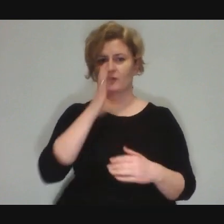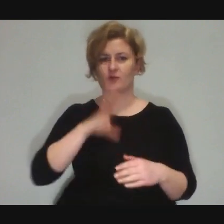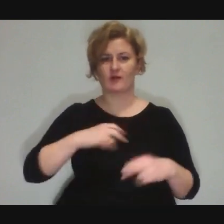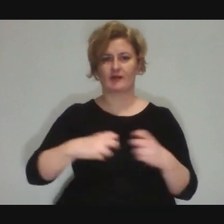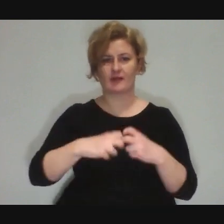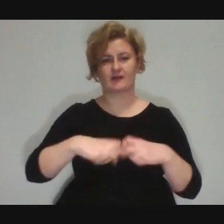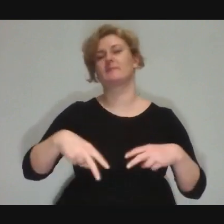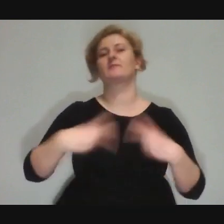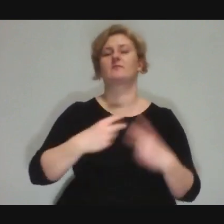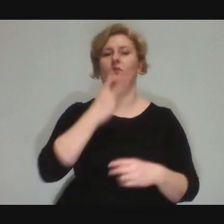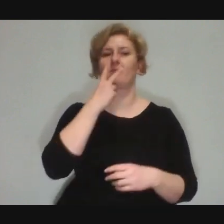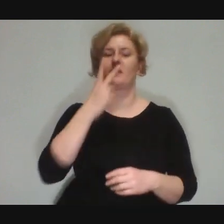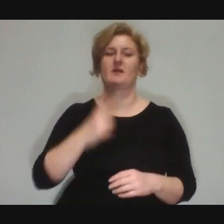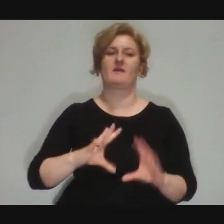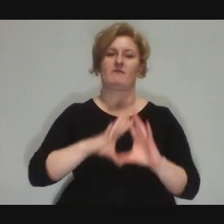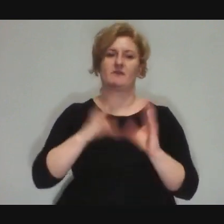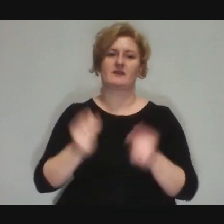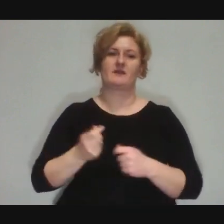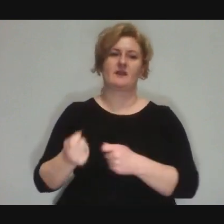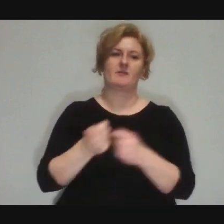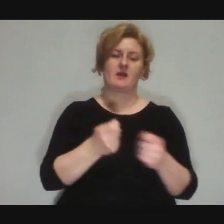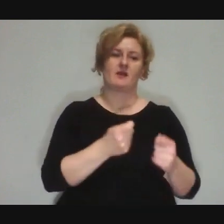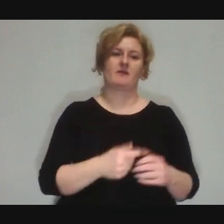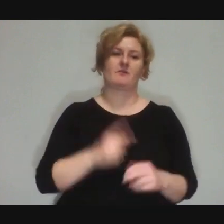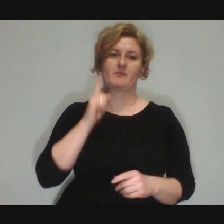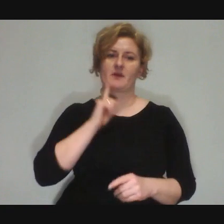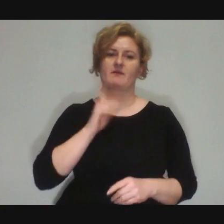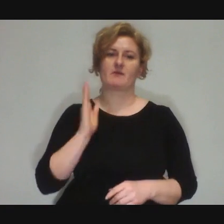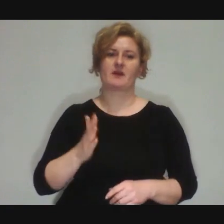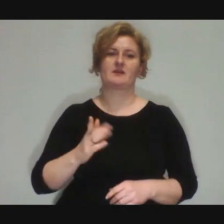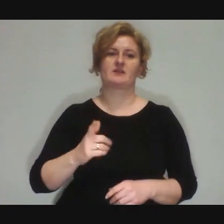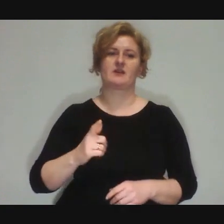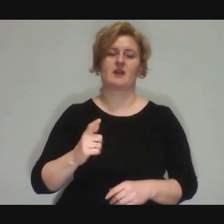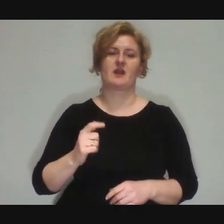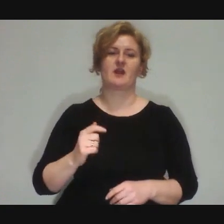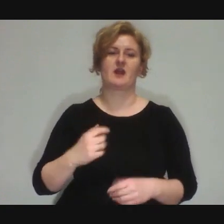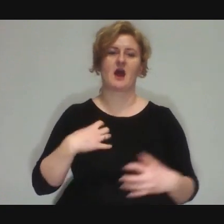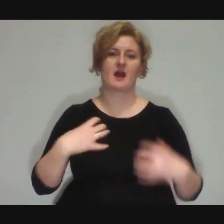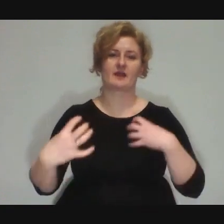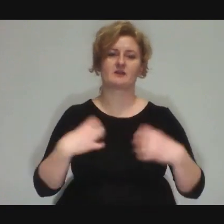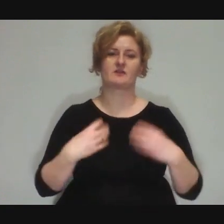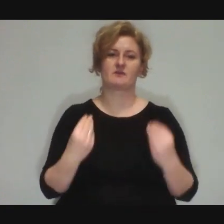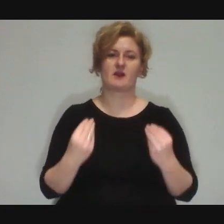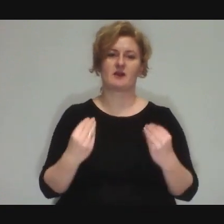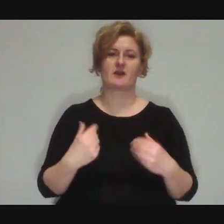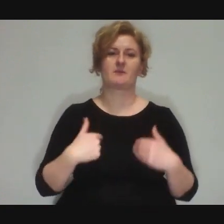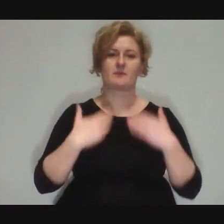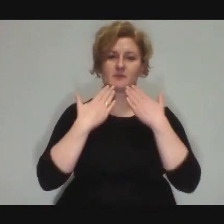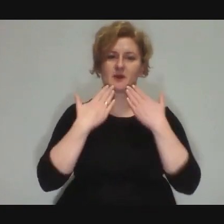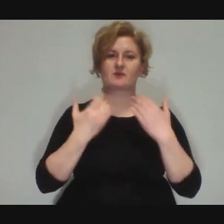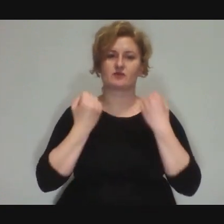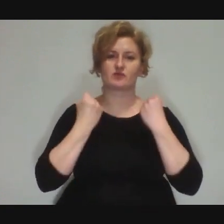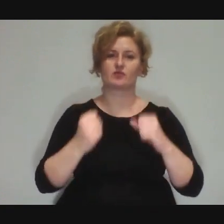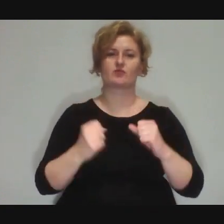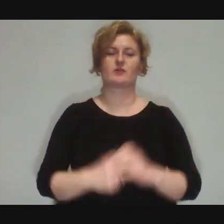so I encourage you to do that because there are going to be great artists Marek: Although from Warsaw